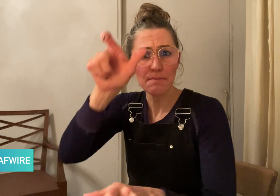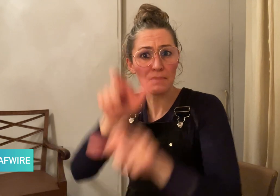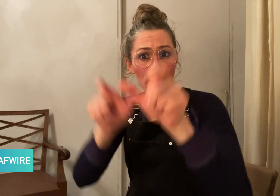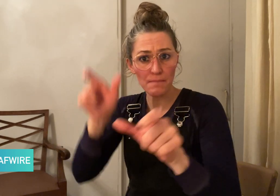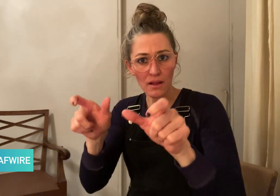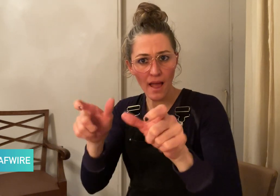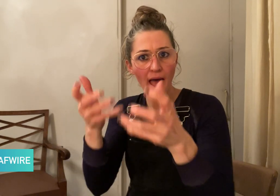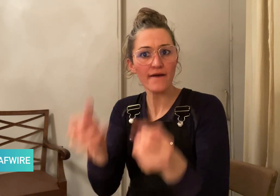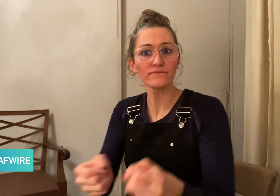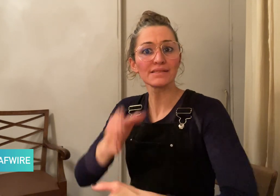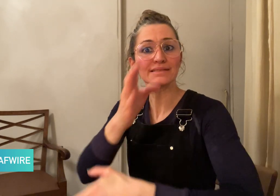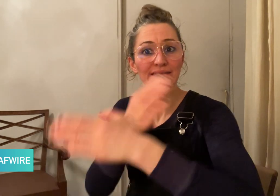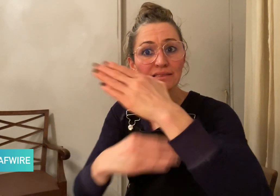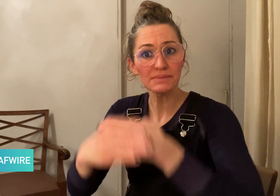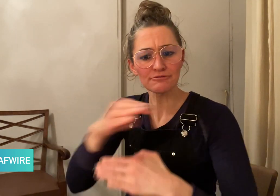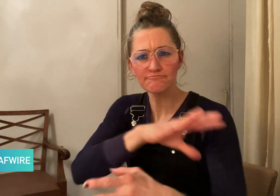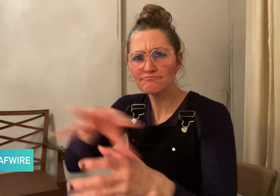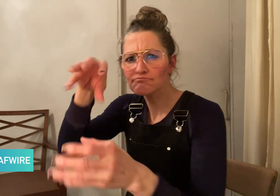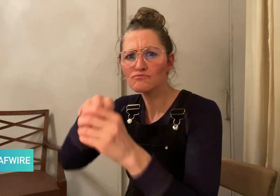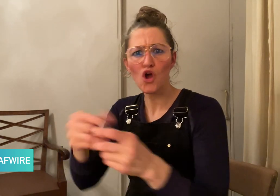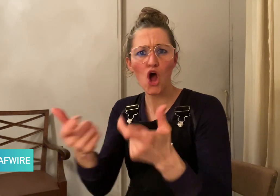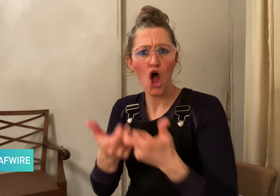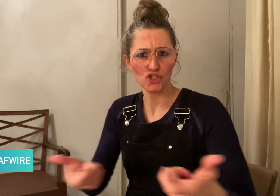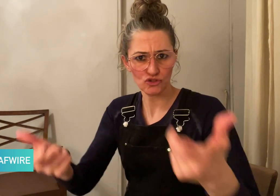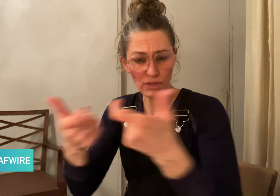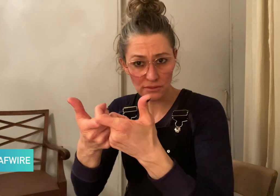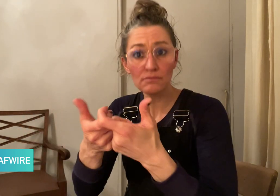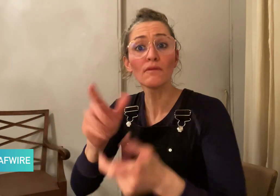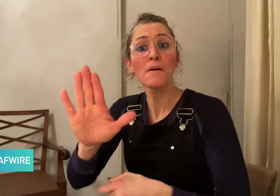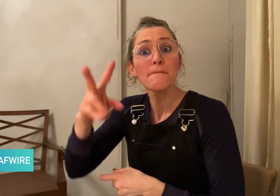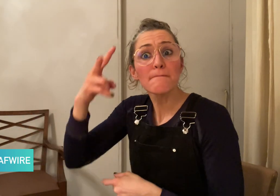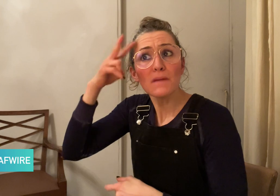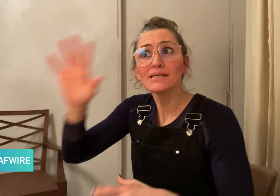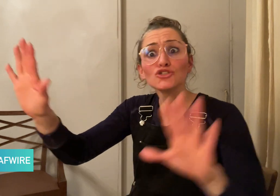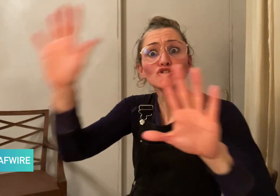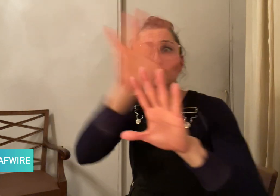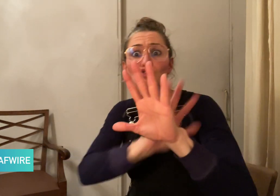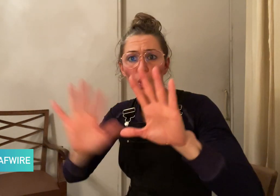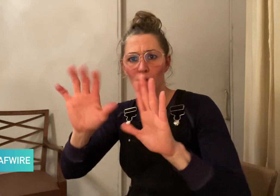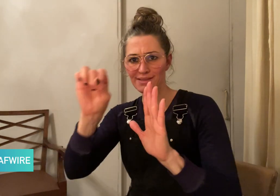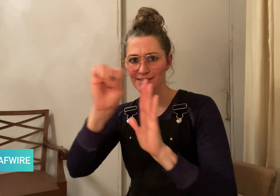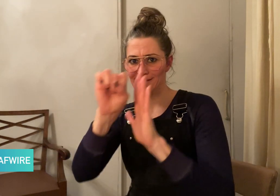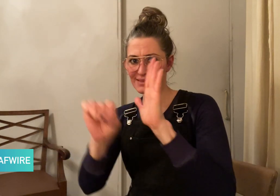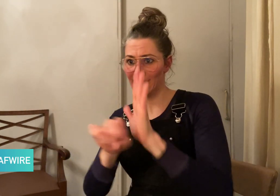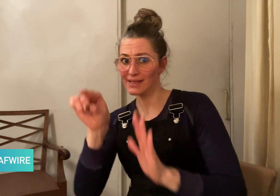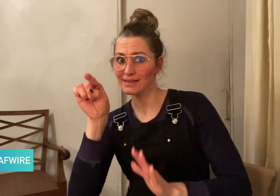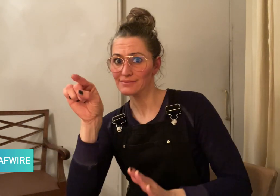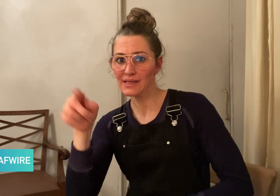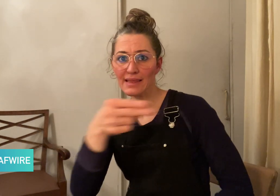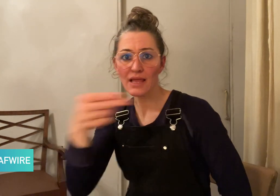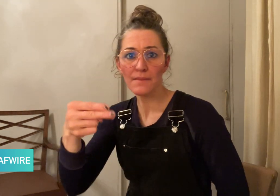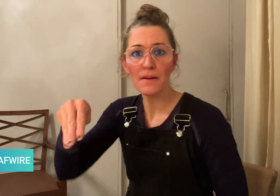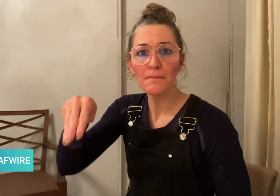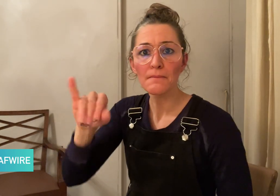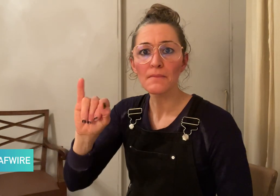on Attention to Persons with Disabilities of the Congress